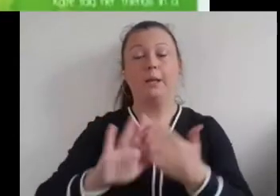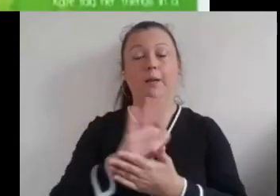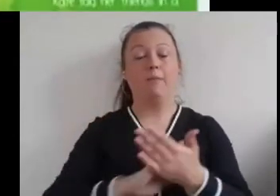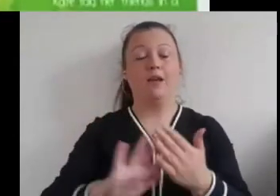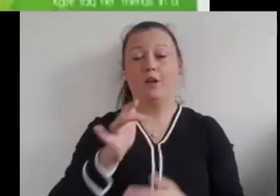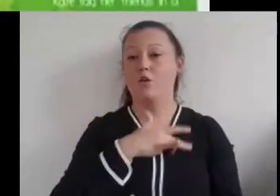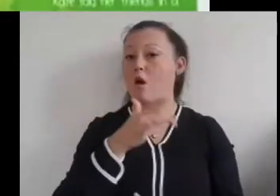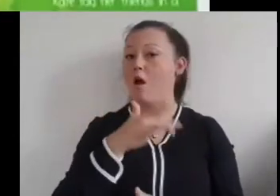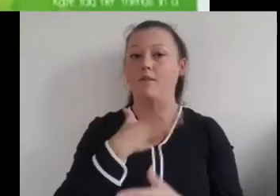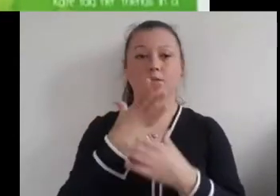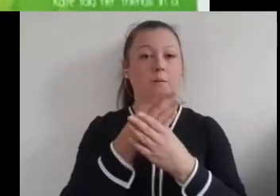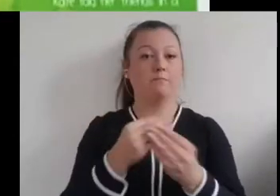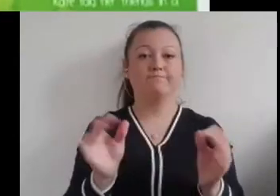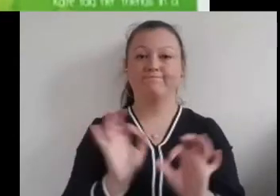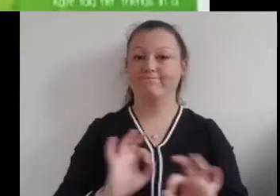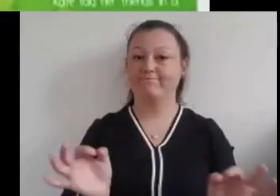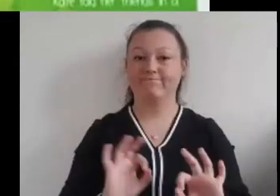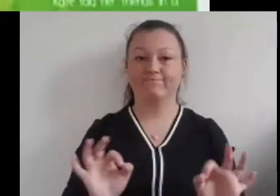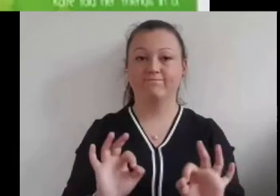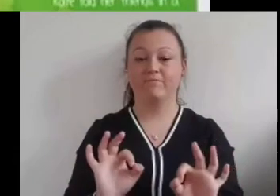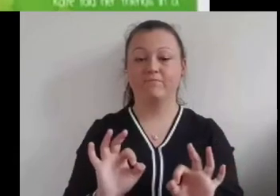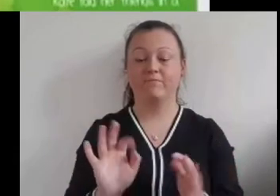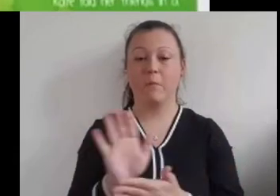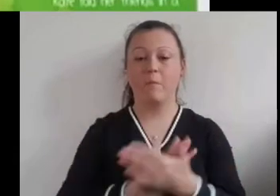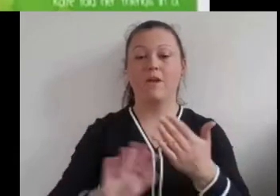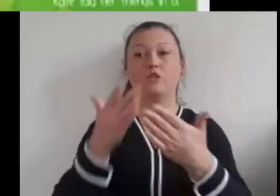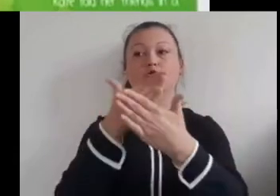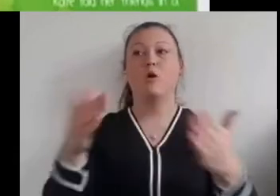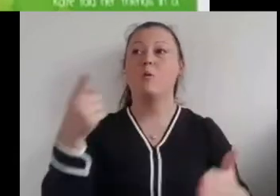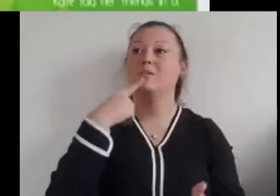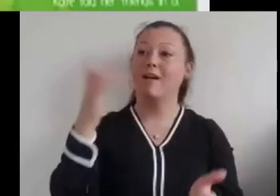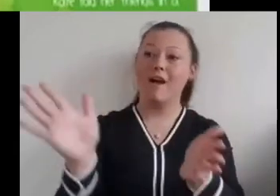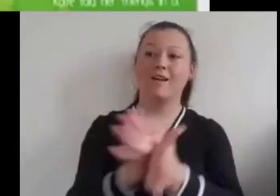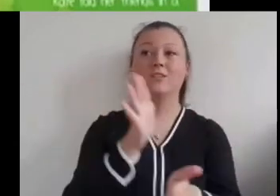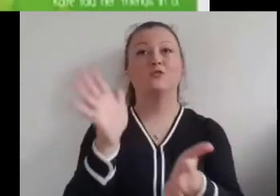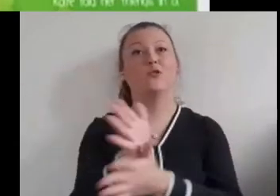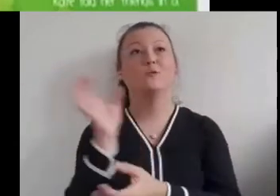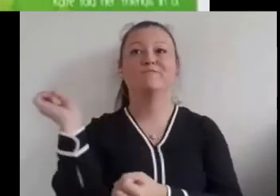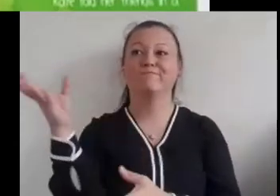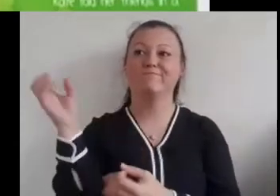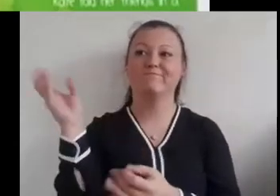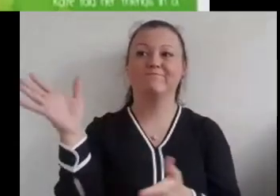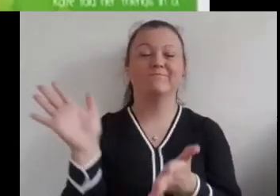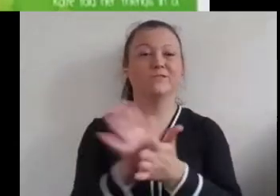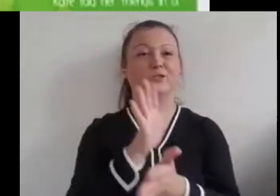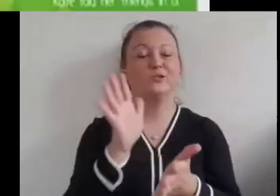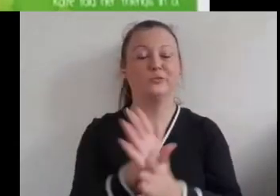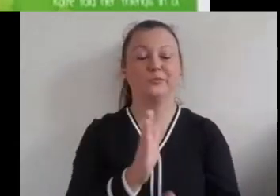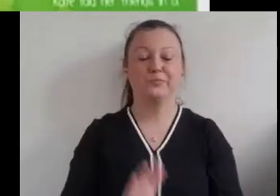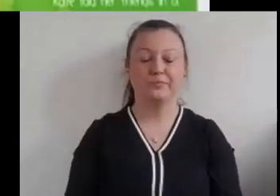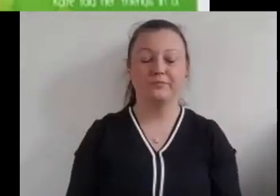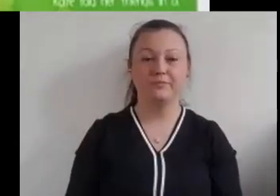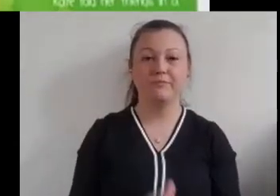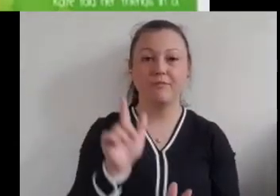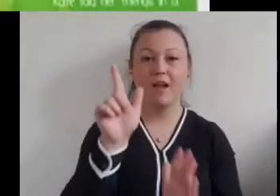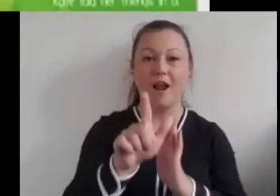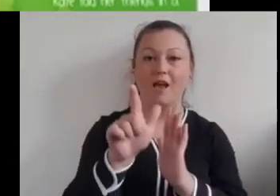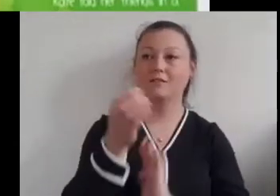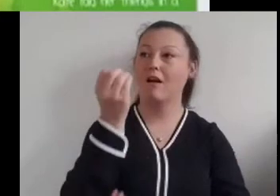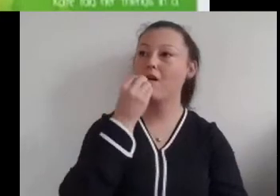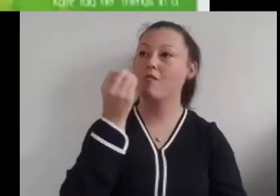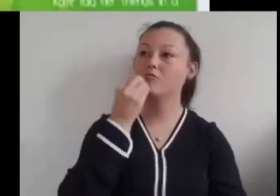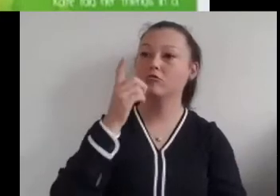During lunch, she sat around with her friends in the schoolyard. Some of her friends started to be mean to her.